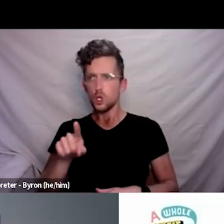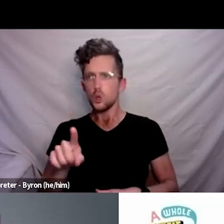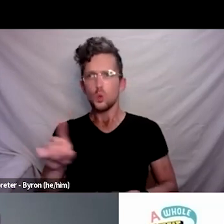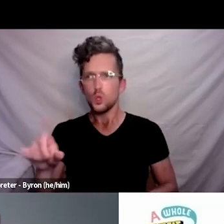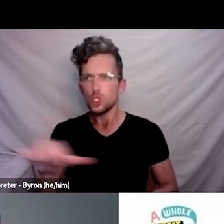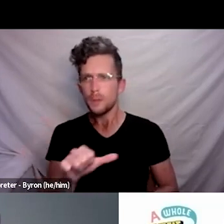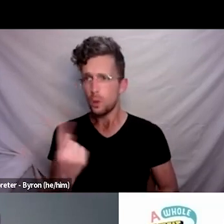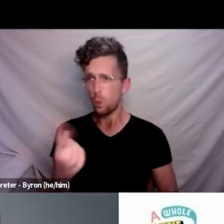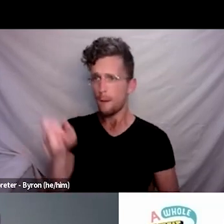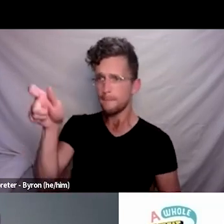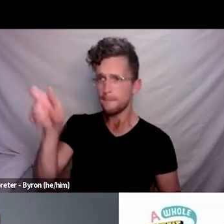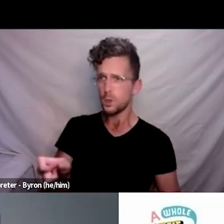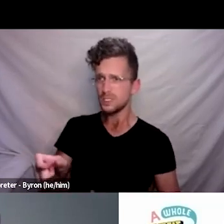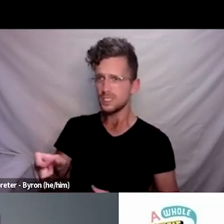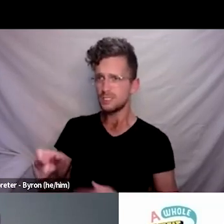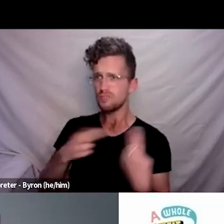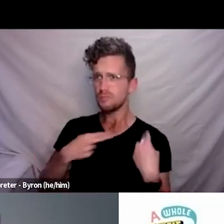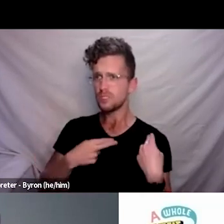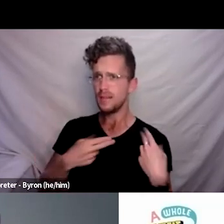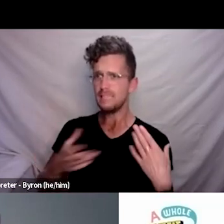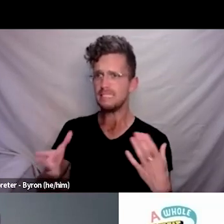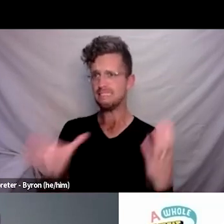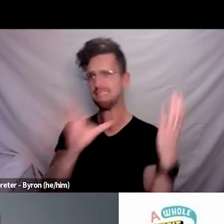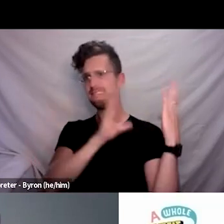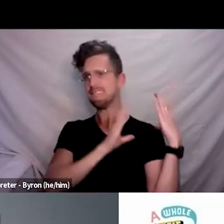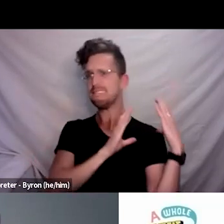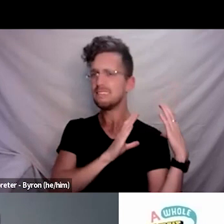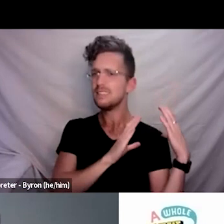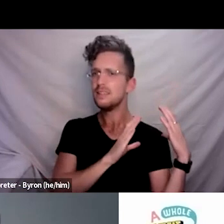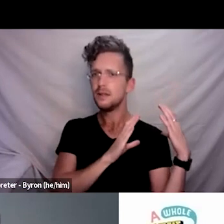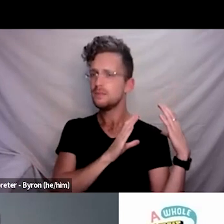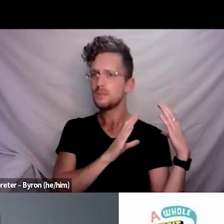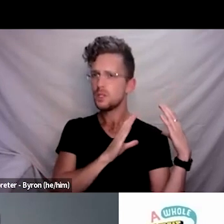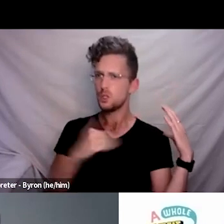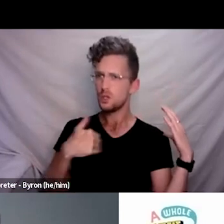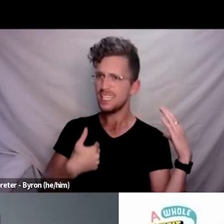that becomes quite difficult when you’re managing your own impacts of the weather.